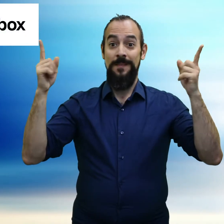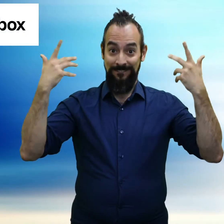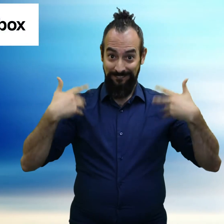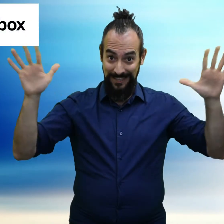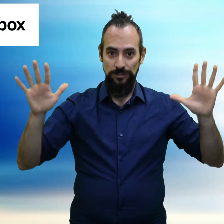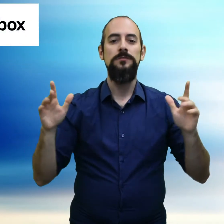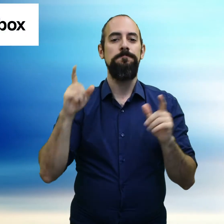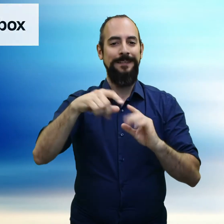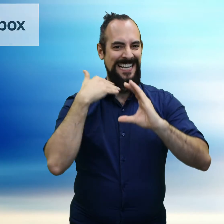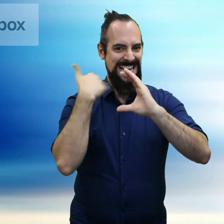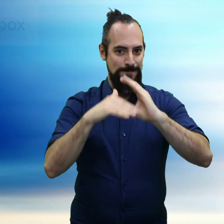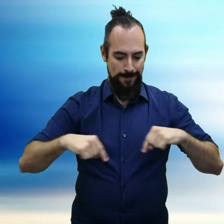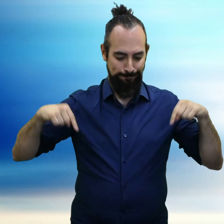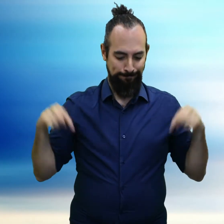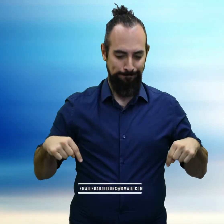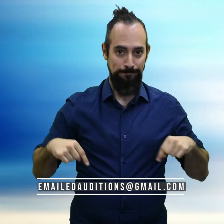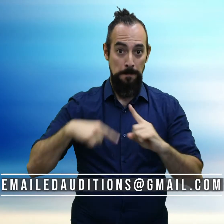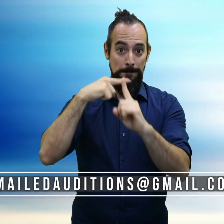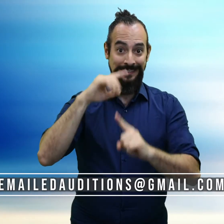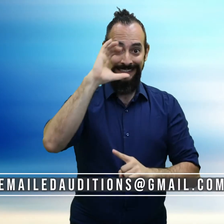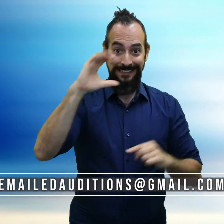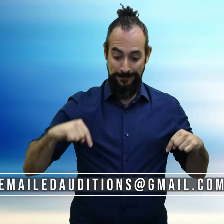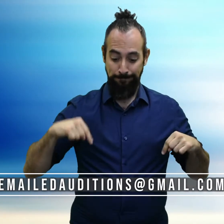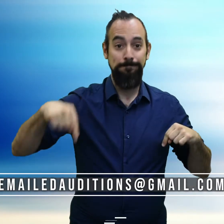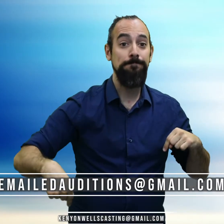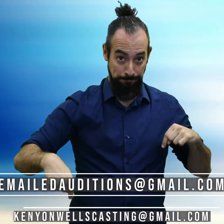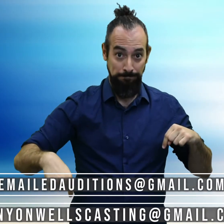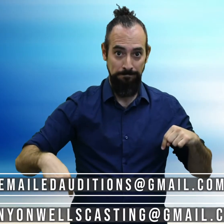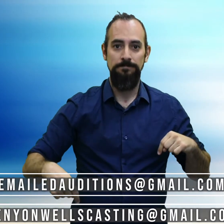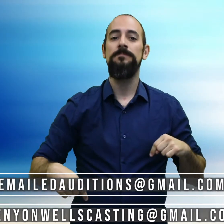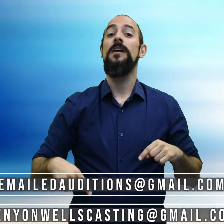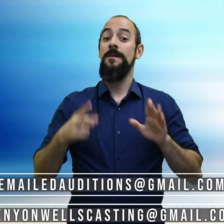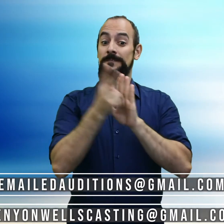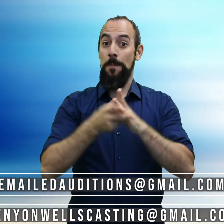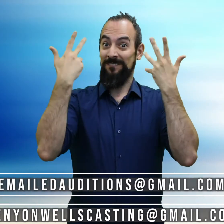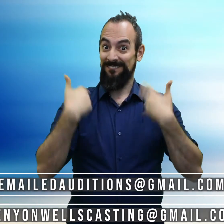When the video uploading is complete, please email this address: and CC this second address: